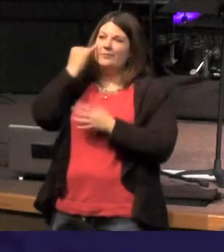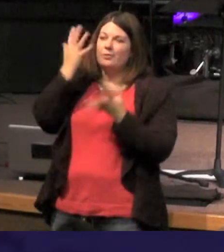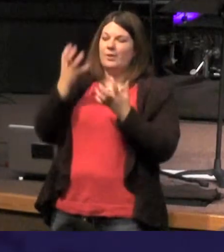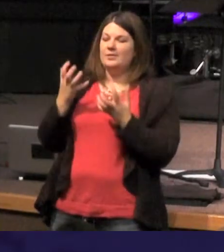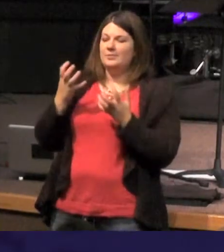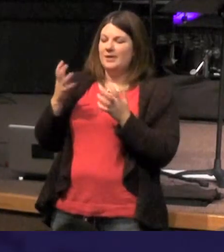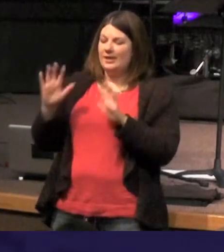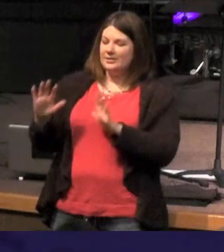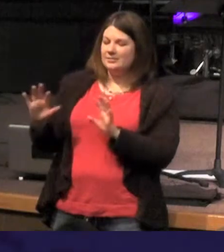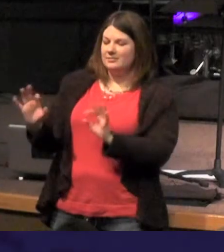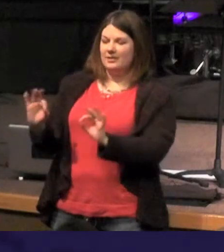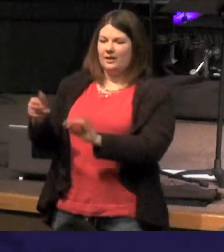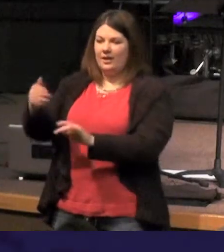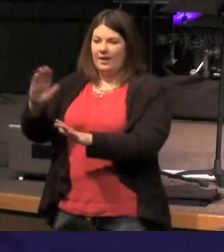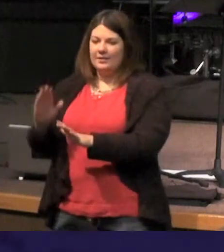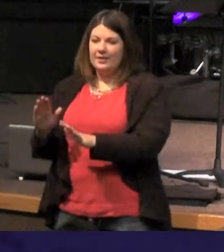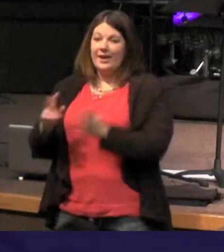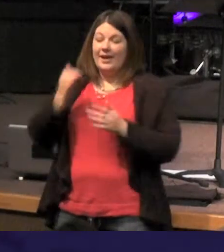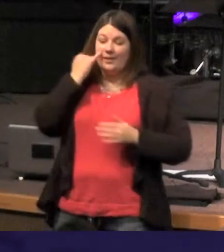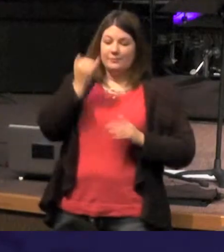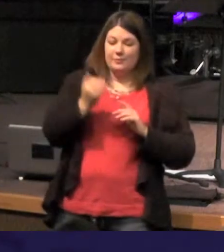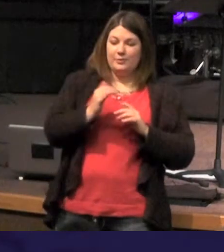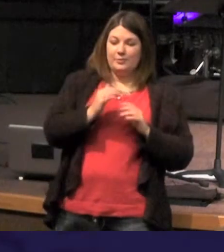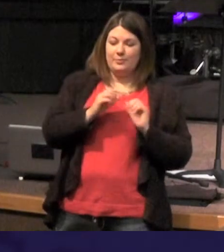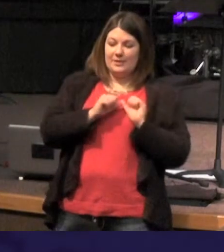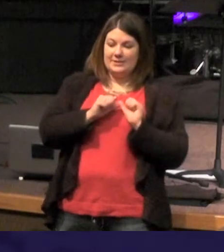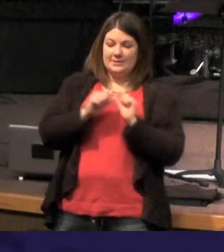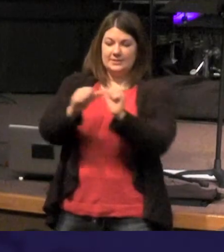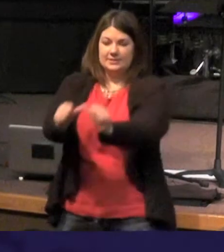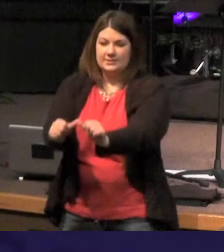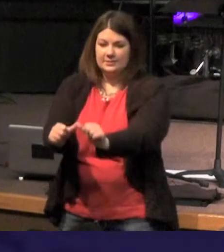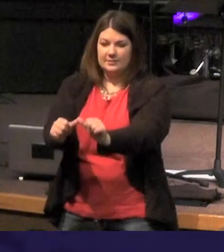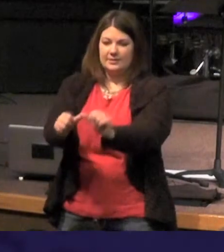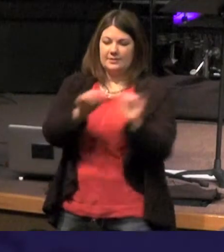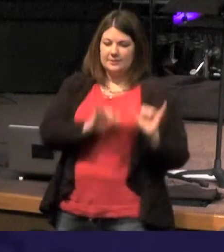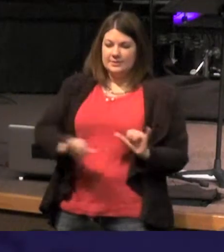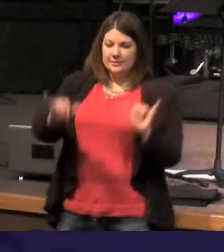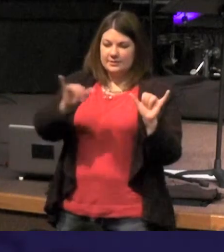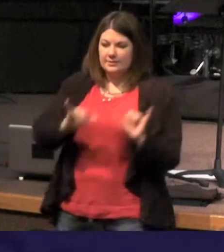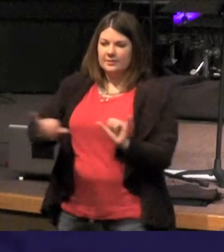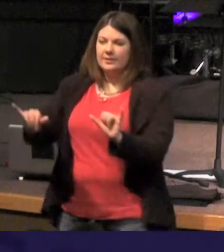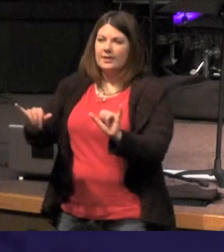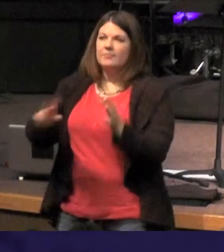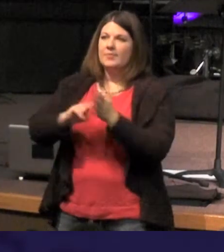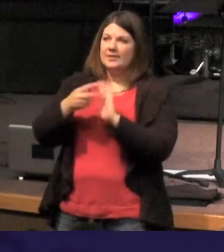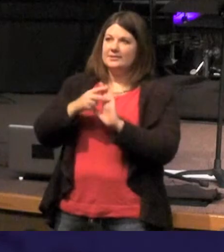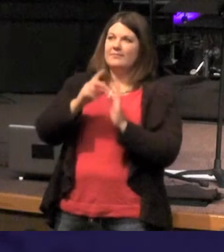guess we have to do in Chapter one - if you are going to be consistent here's what you have to do - you have a say in verse 6